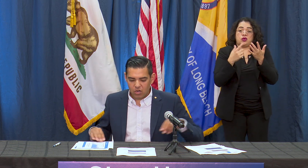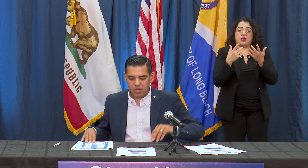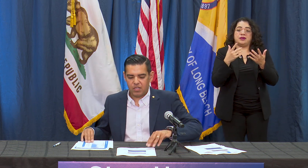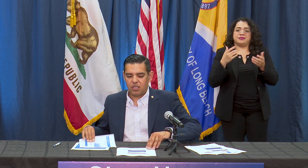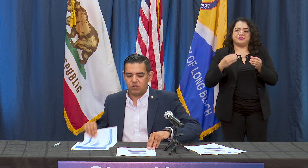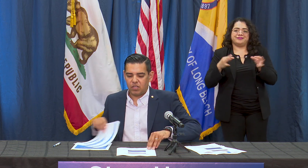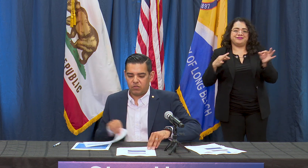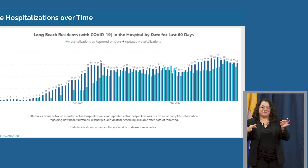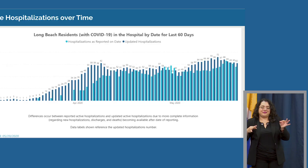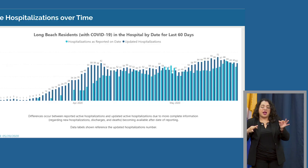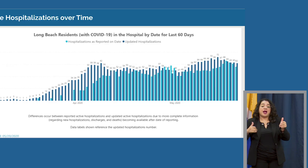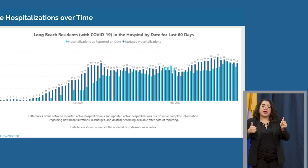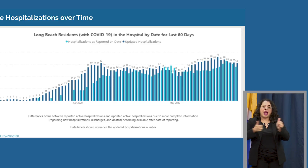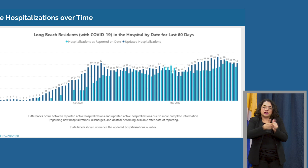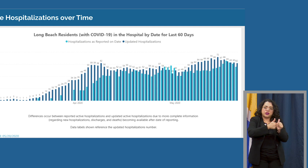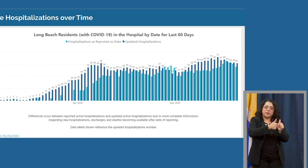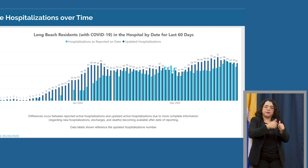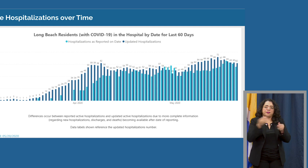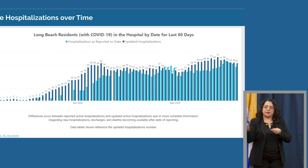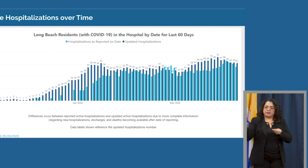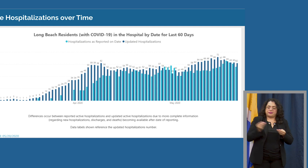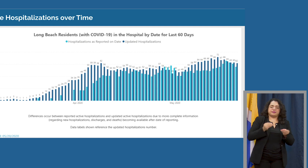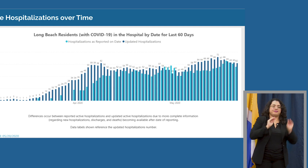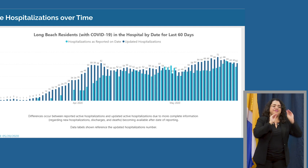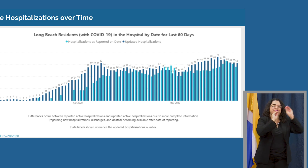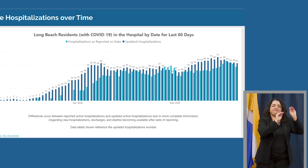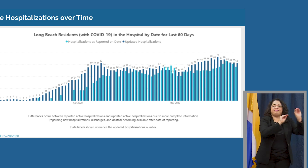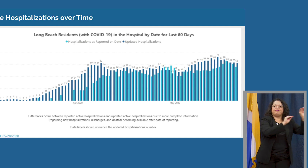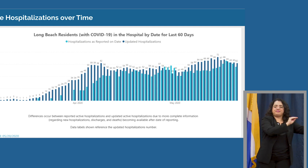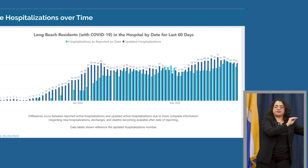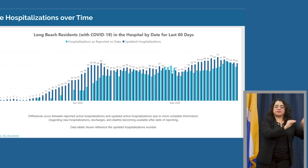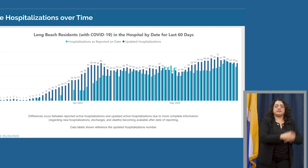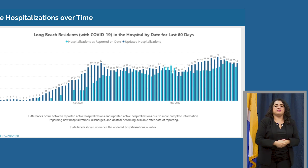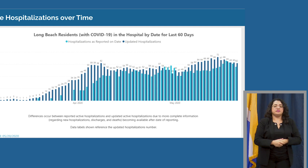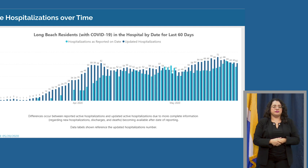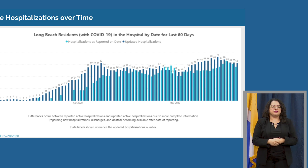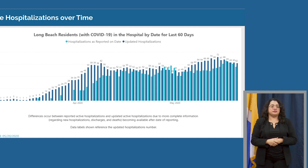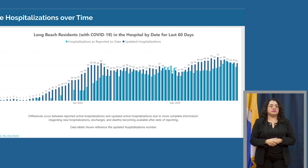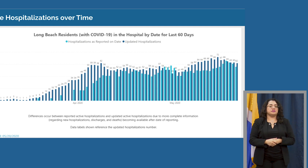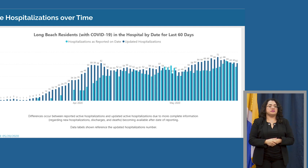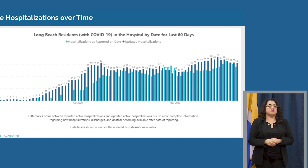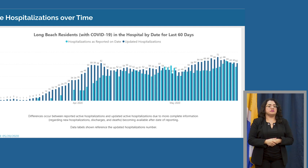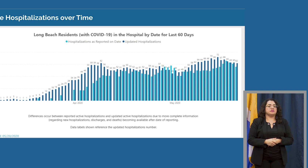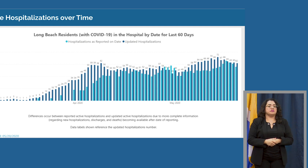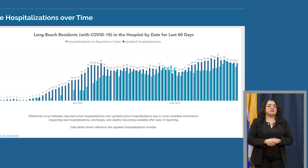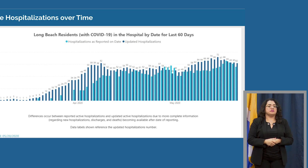is one of the most important and that is hospitalizations. If you look at this